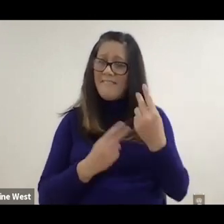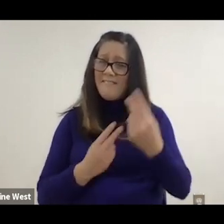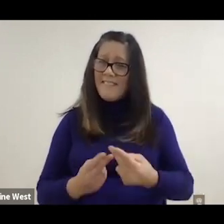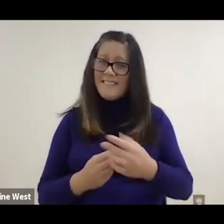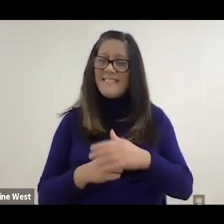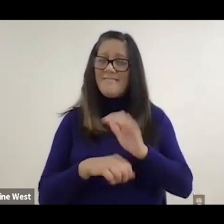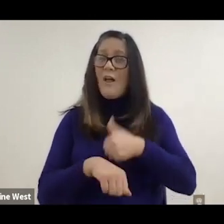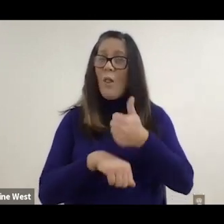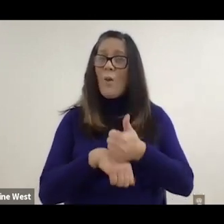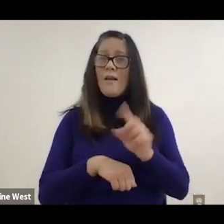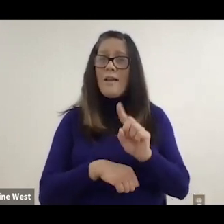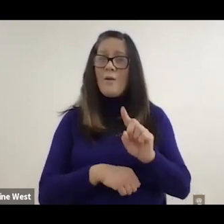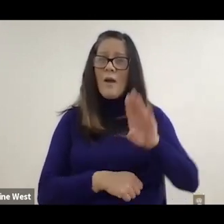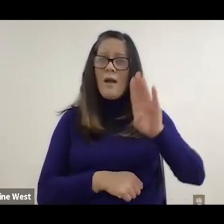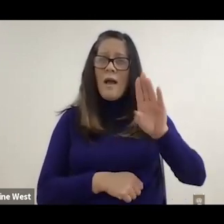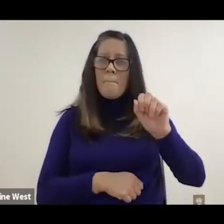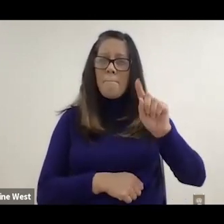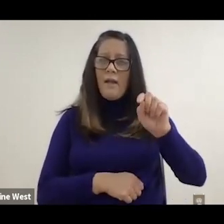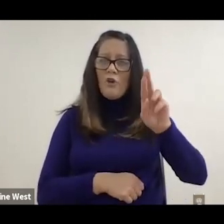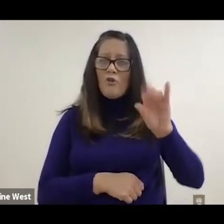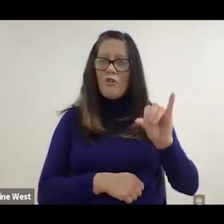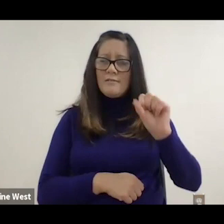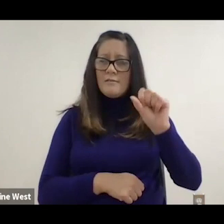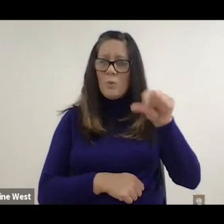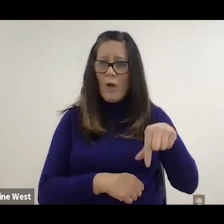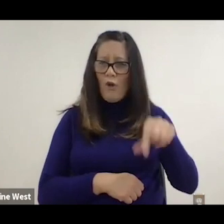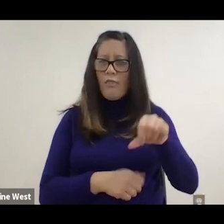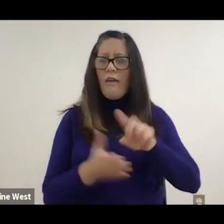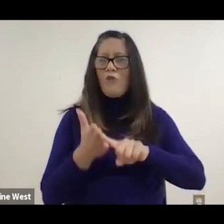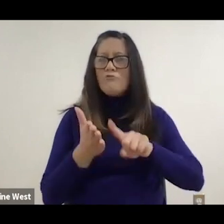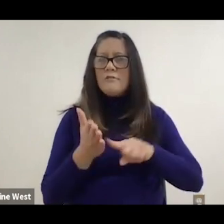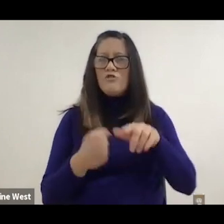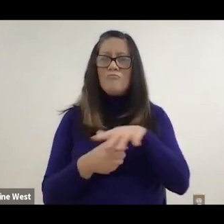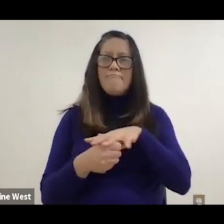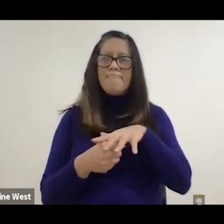you're welcome to come and visit us. We're here located in Bakery Square,